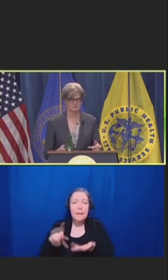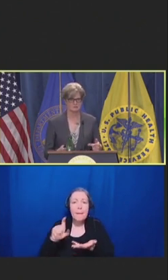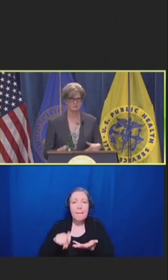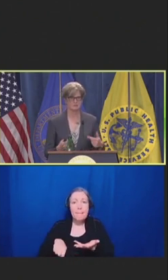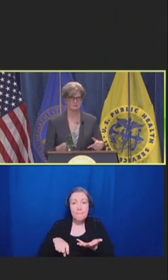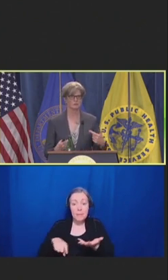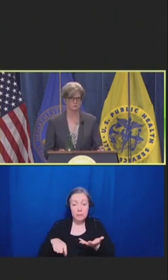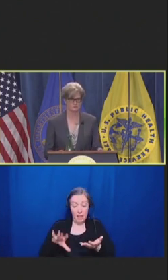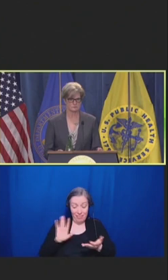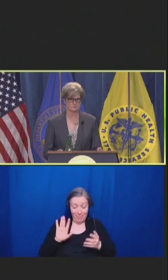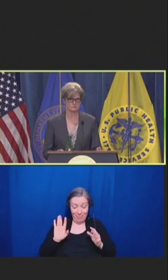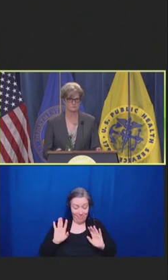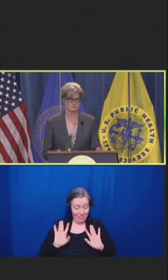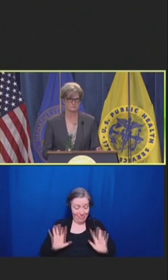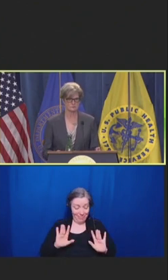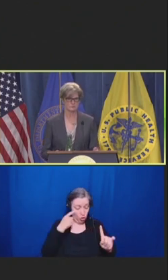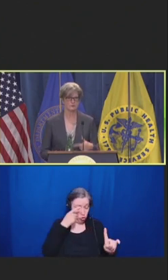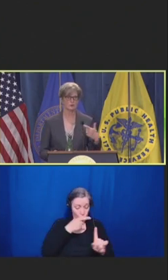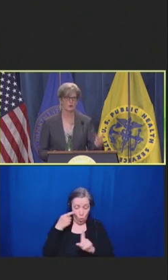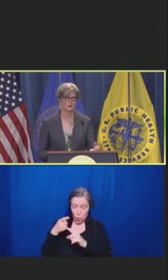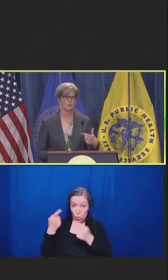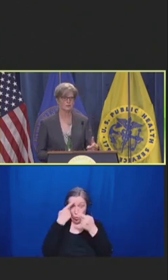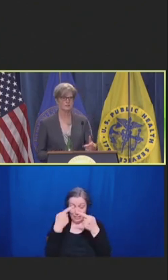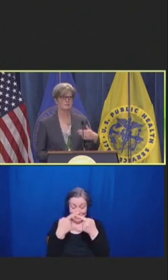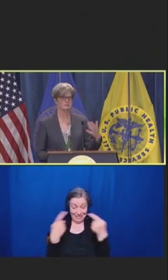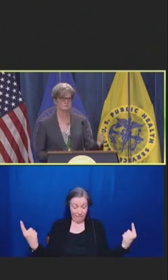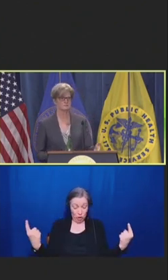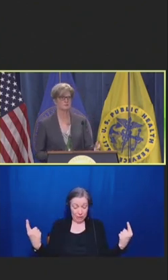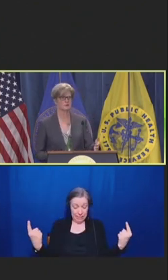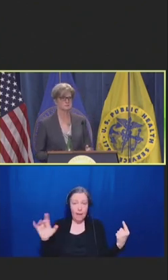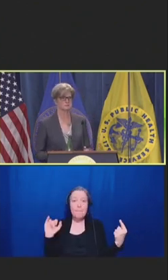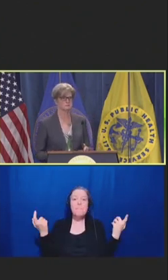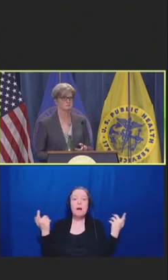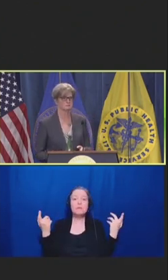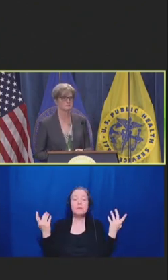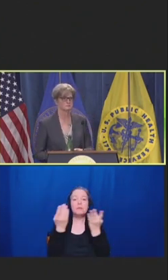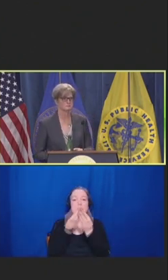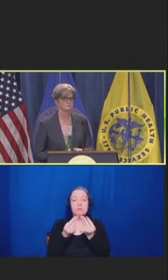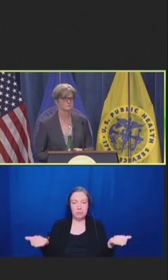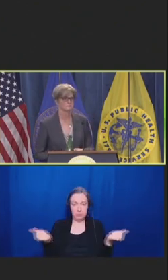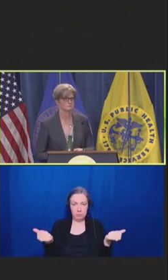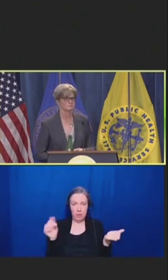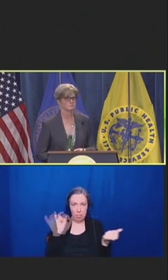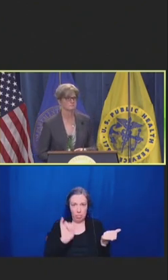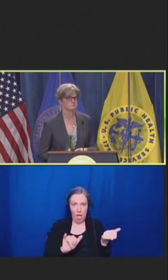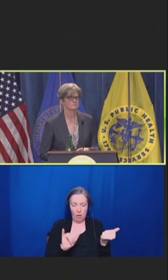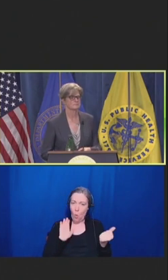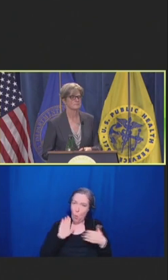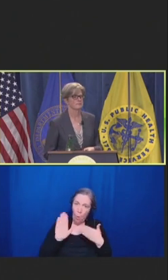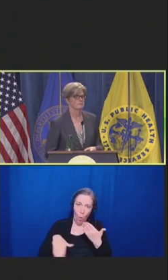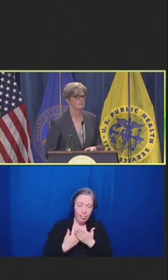in their goals, so that we're all working in the same direction.